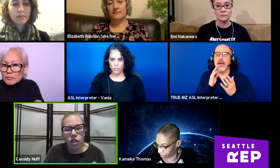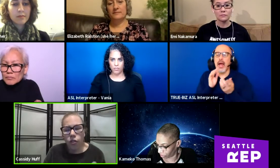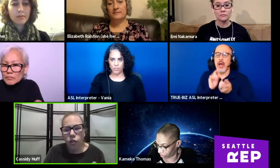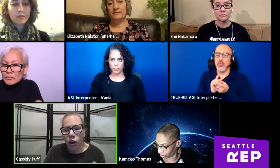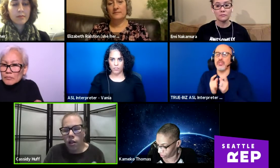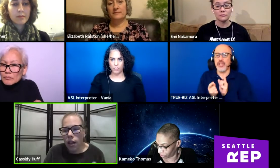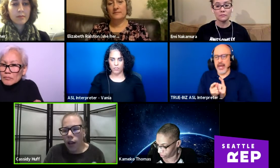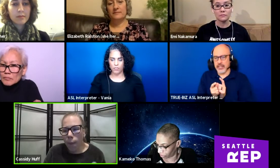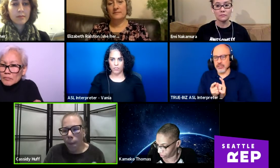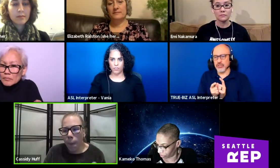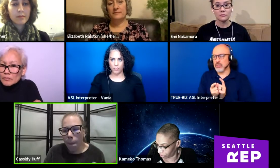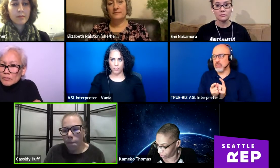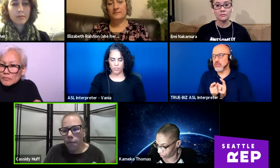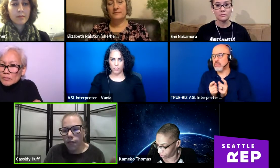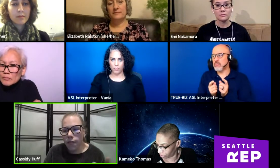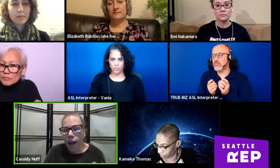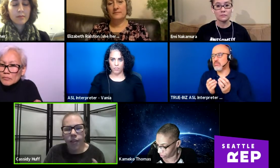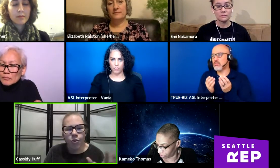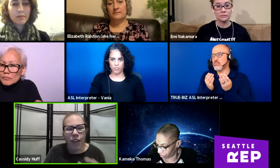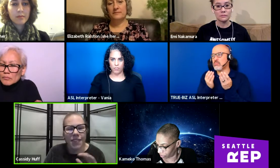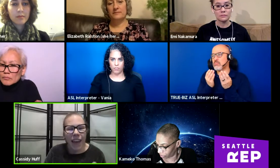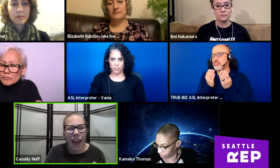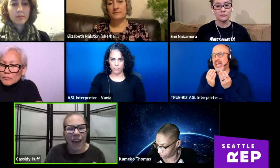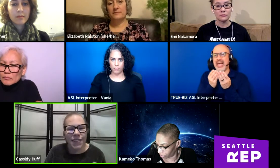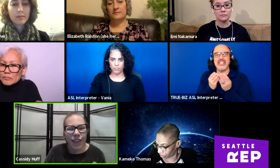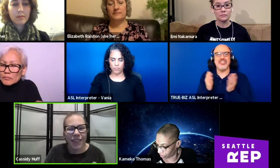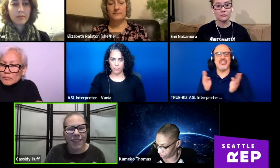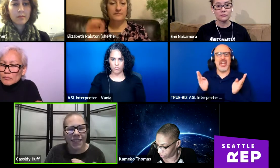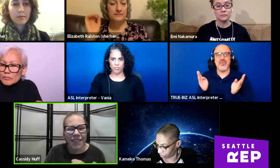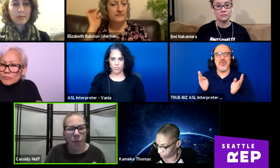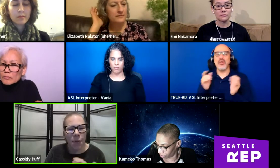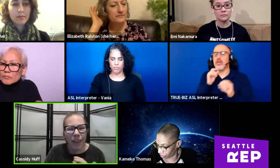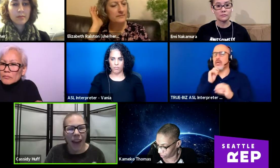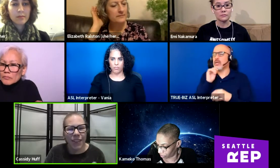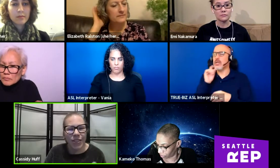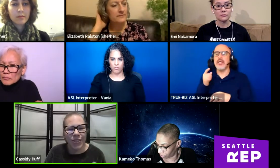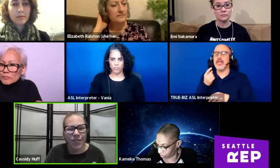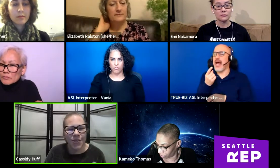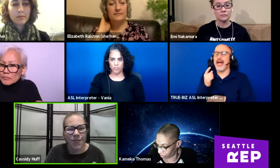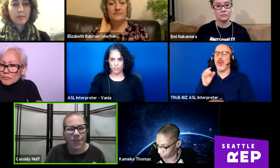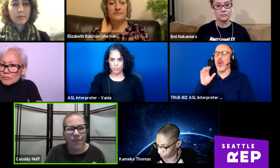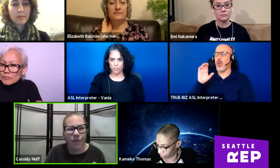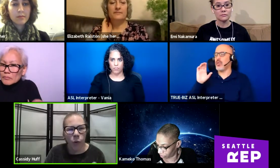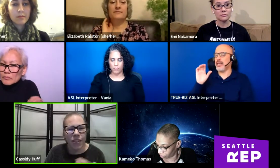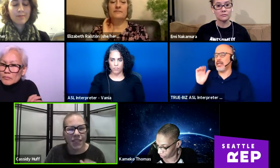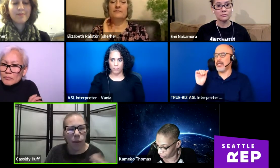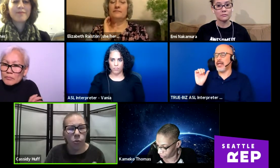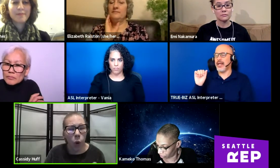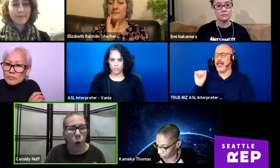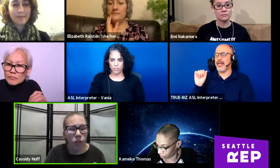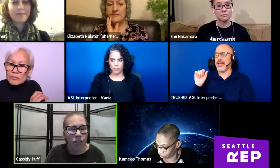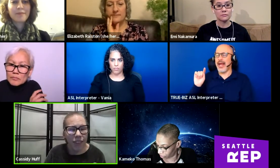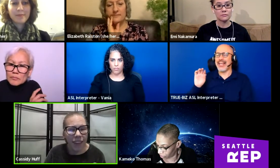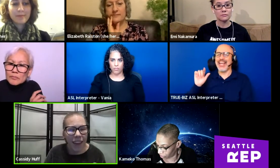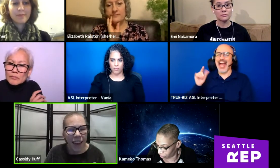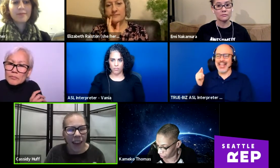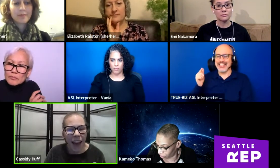in general, not just casting disabled actors for disabled roles.